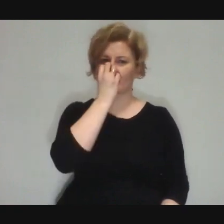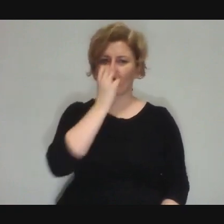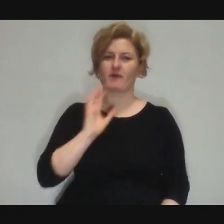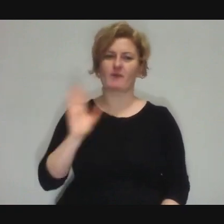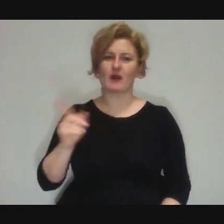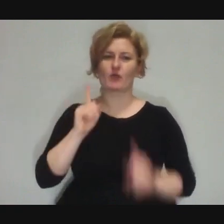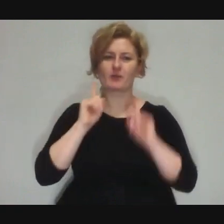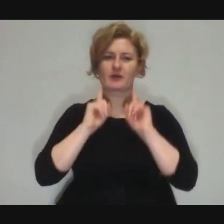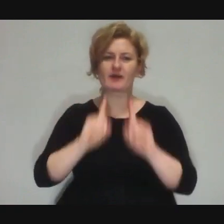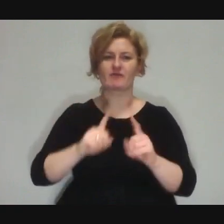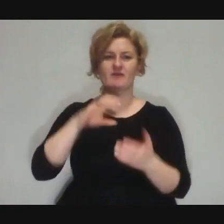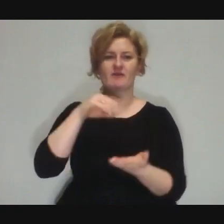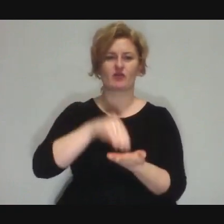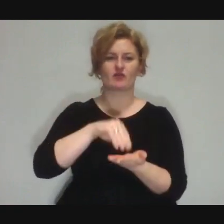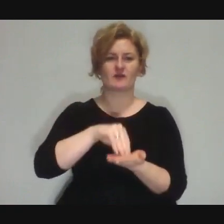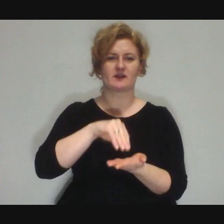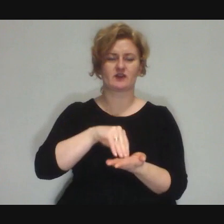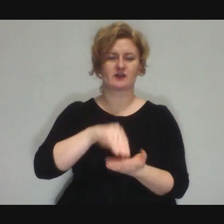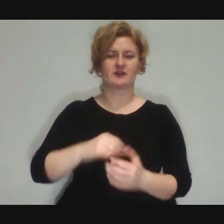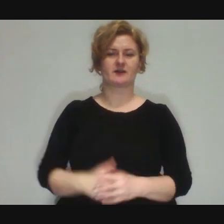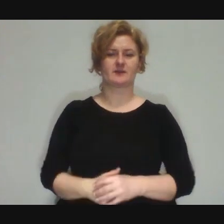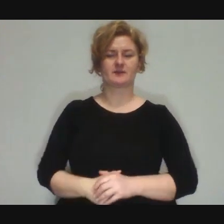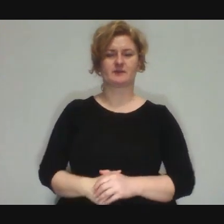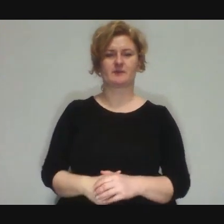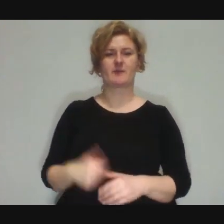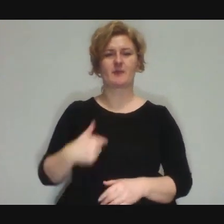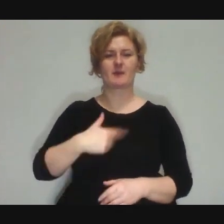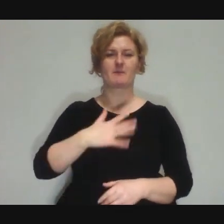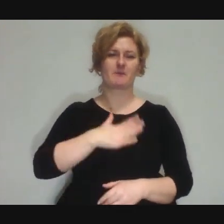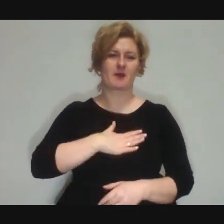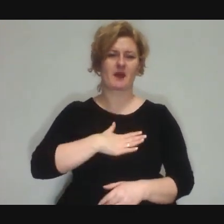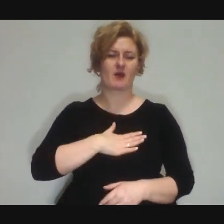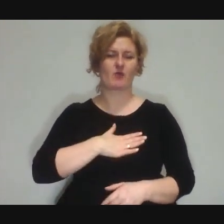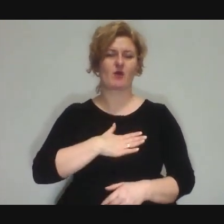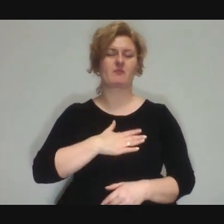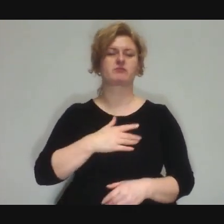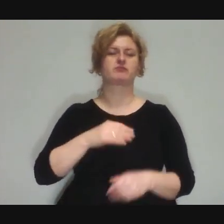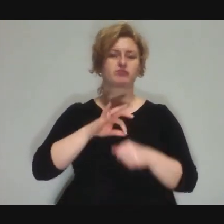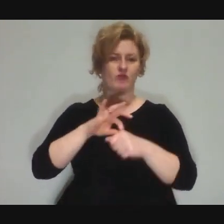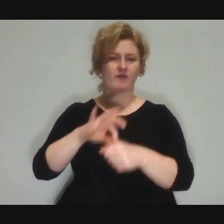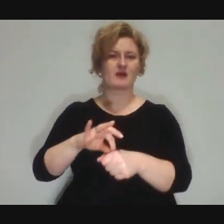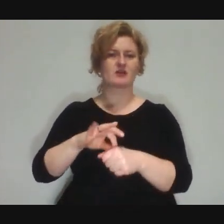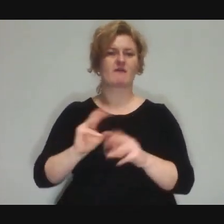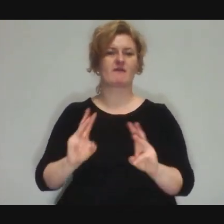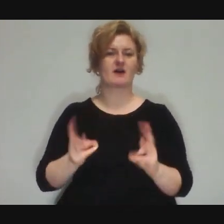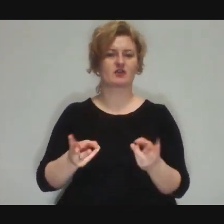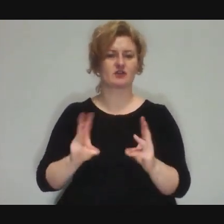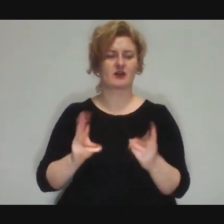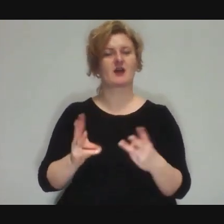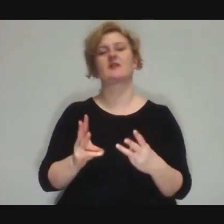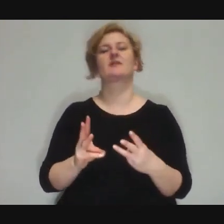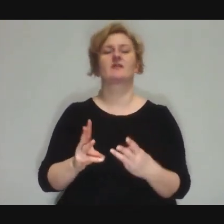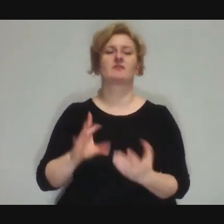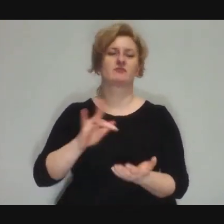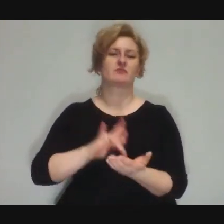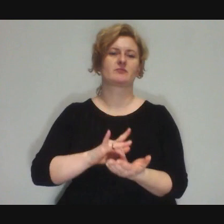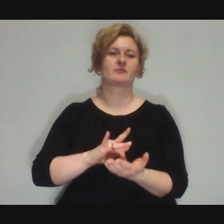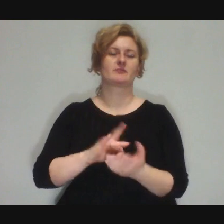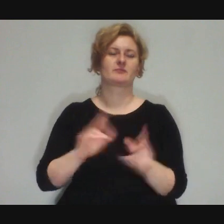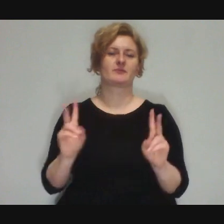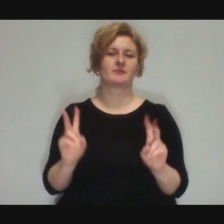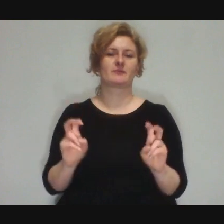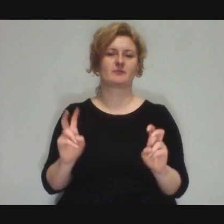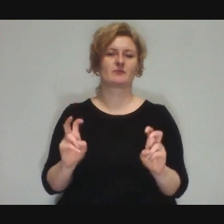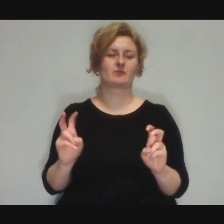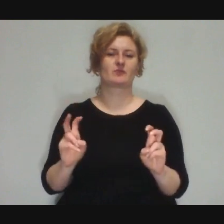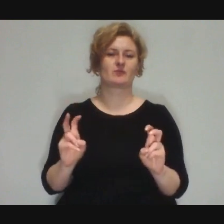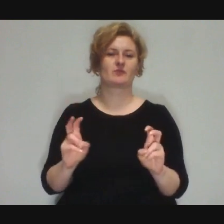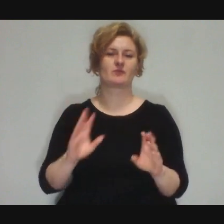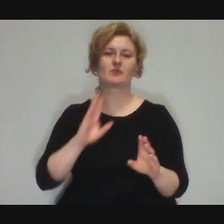I simply had the pleasure of conducting these workshops in the so-called worse part of town, as it is colloquially referred to.